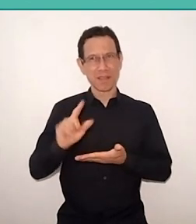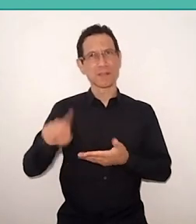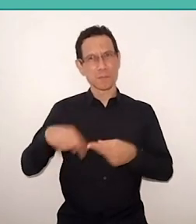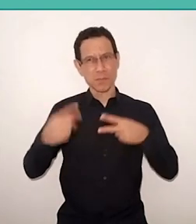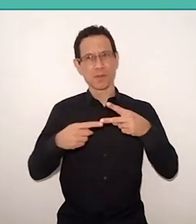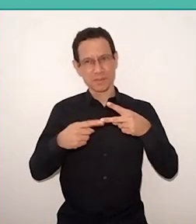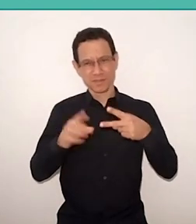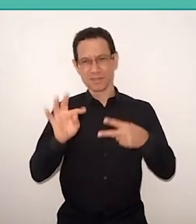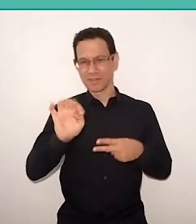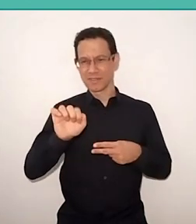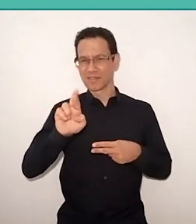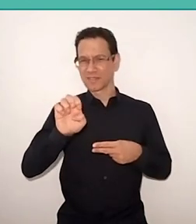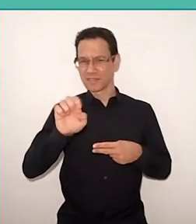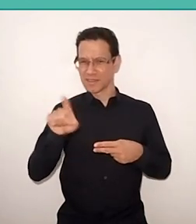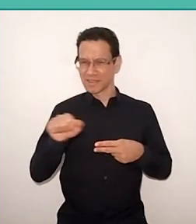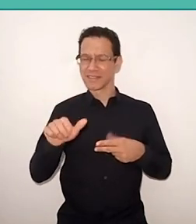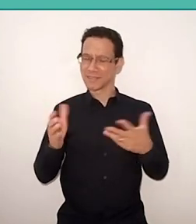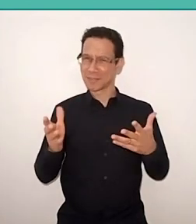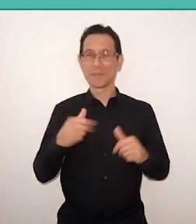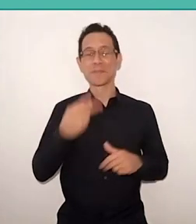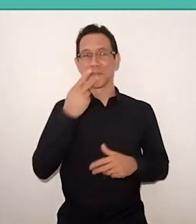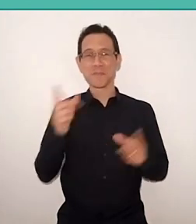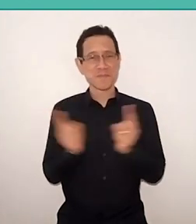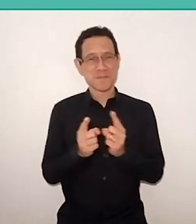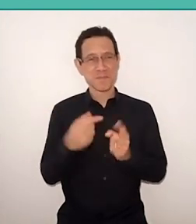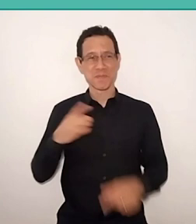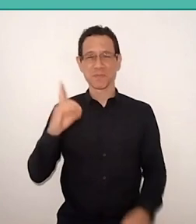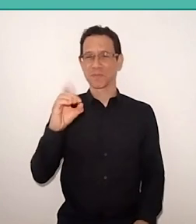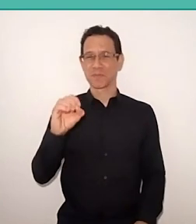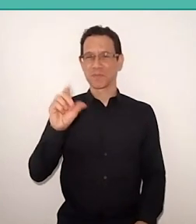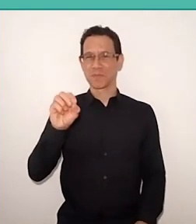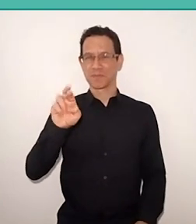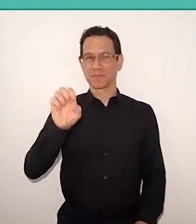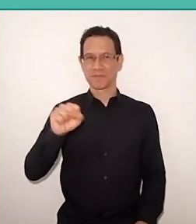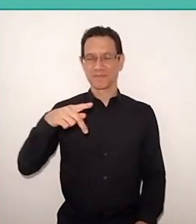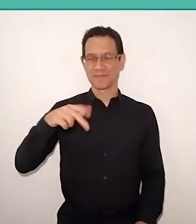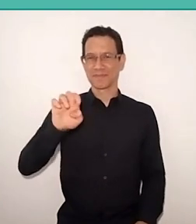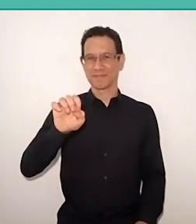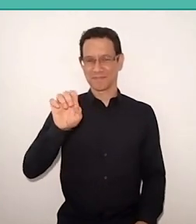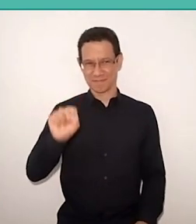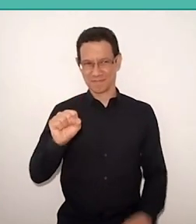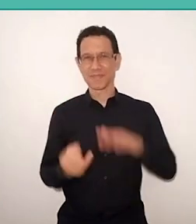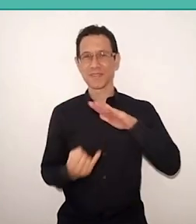I just wanted to say that I'm Dolores Prades, that I'm representing here the Emilia Institute.